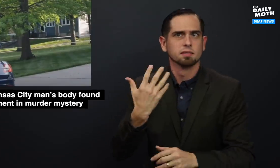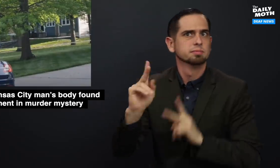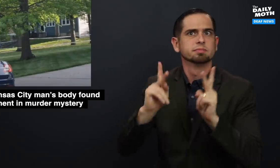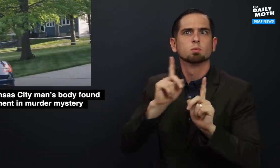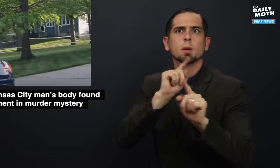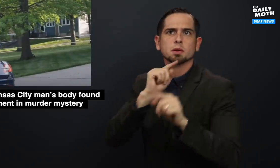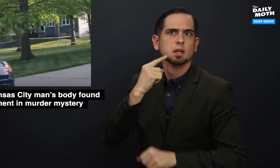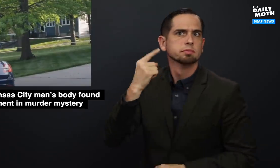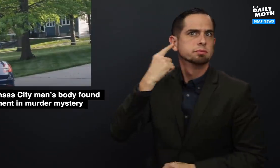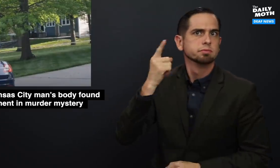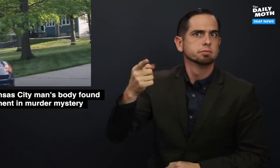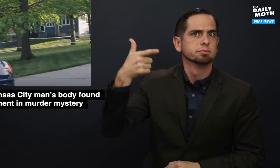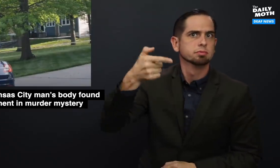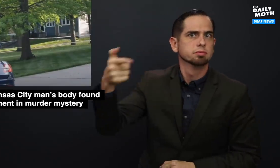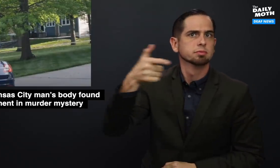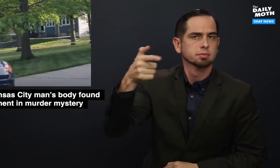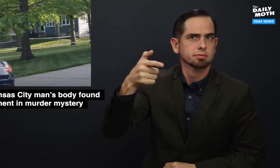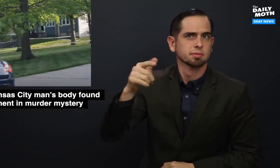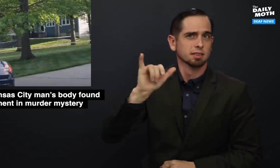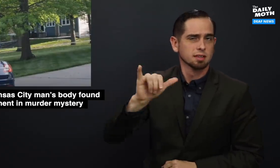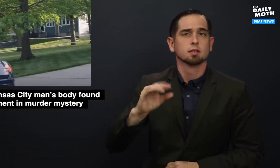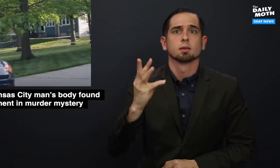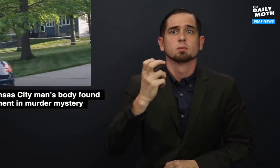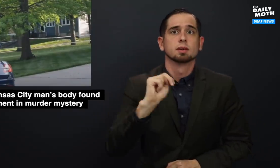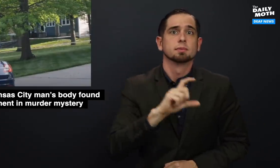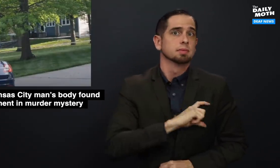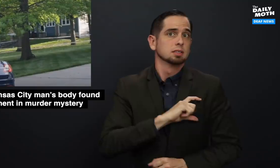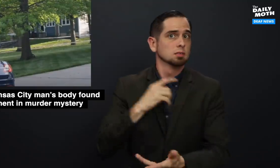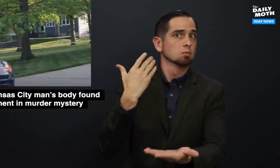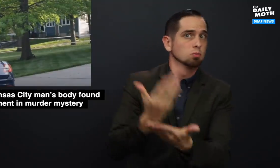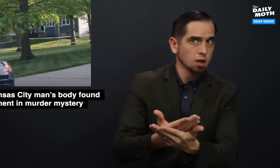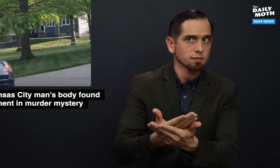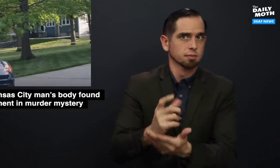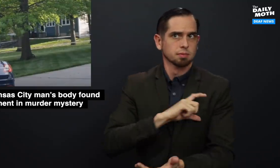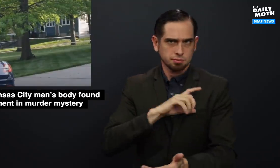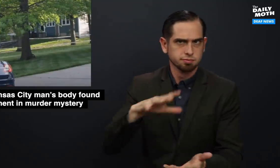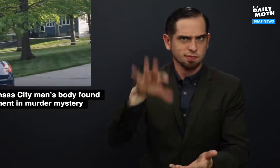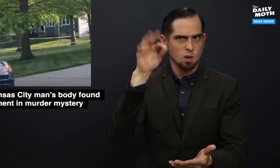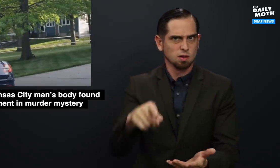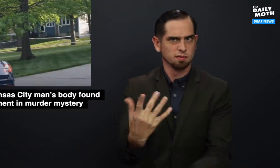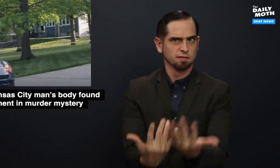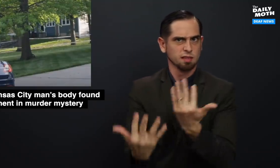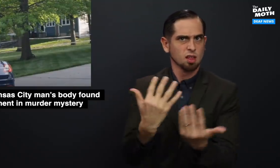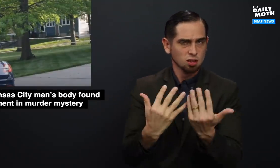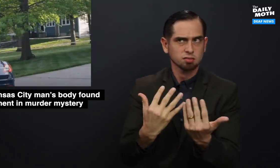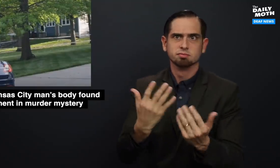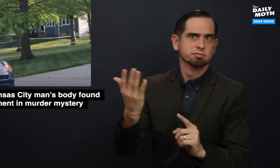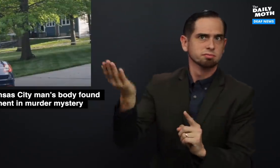there were reports of gunfire. When police arrived, they found the fire,